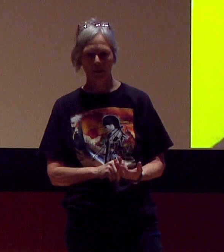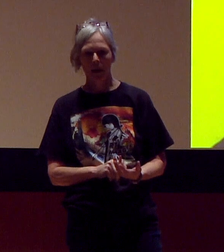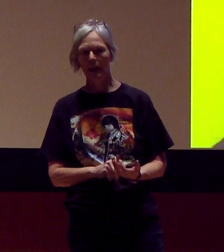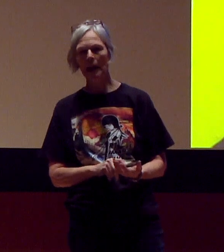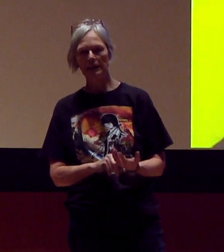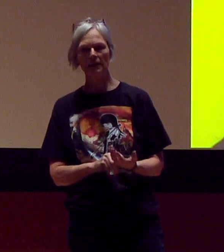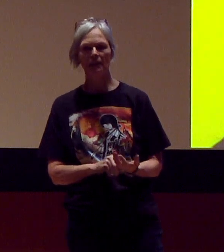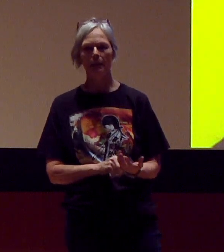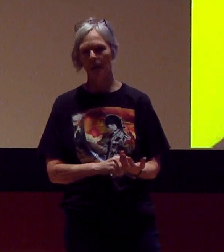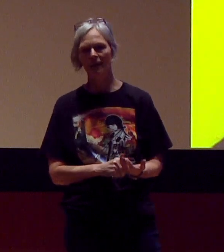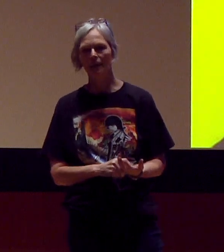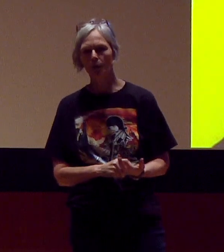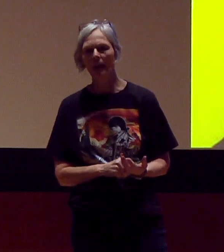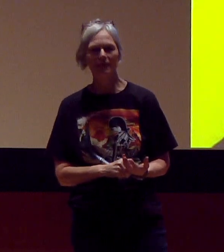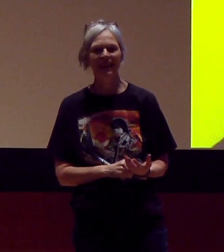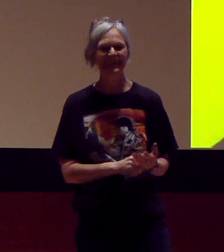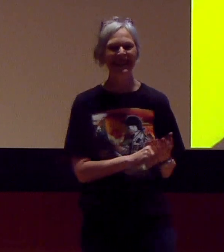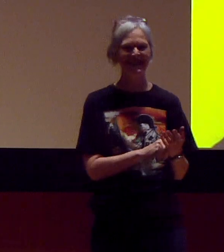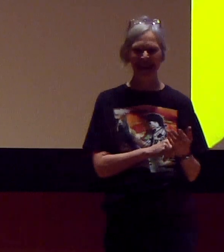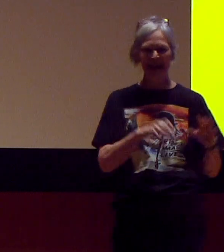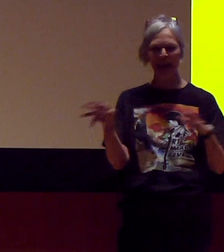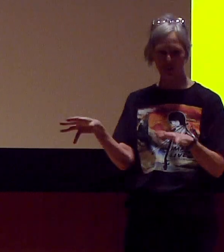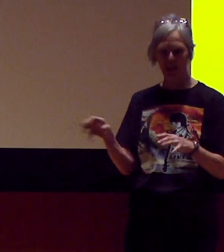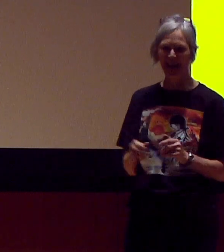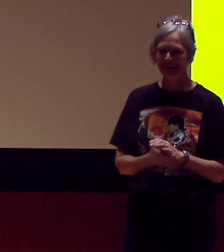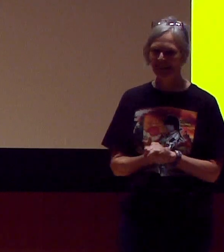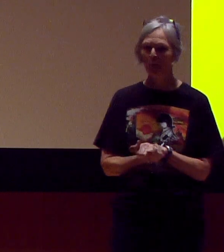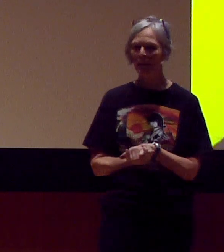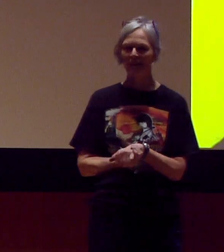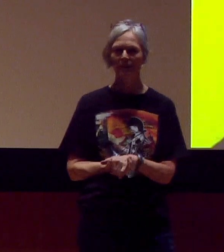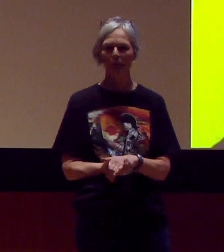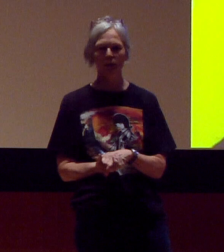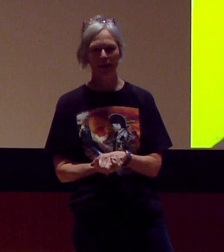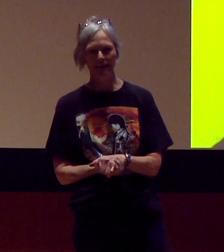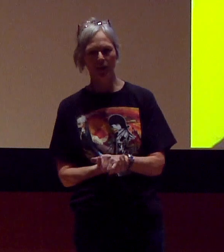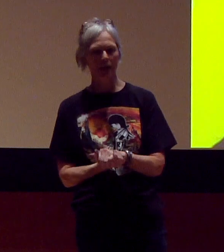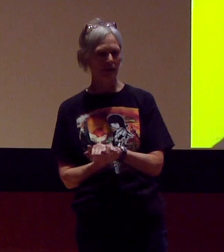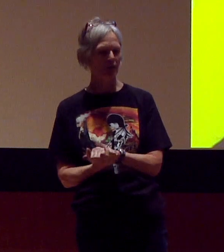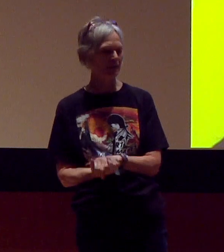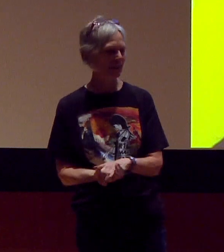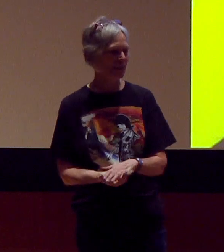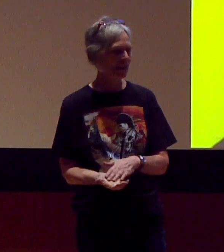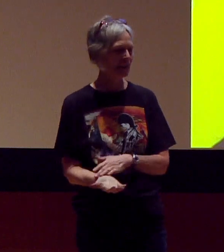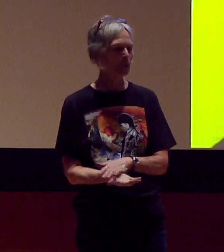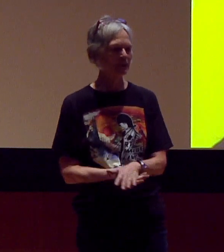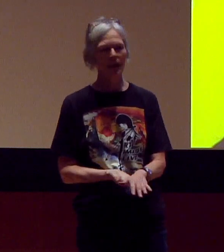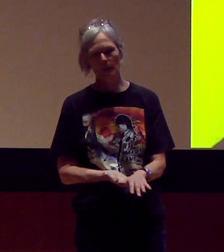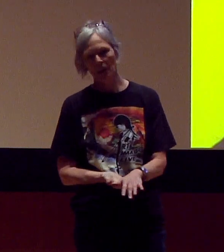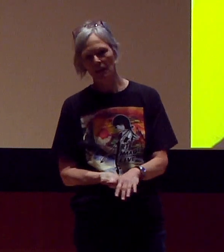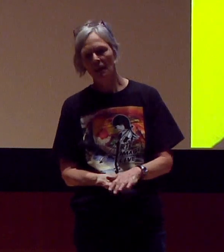And I did end up getting a grant after that with the computer I didn’t know how to use, and it was a nightmare.